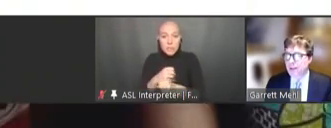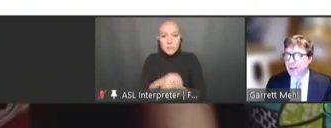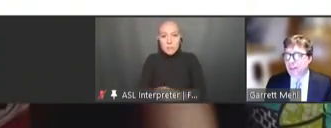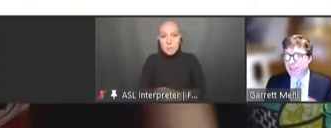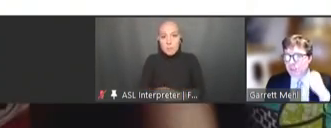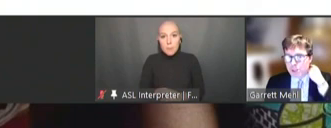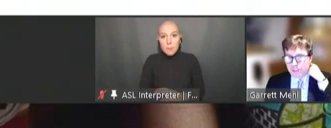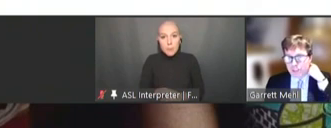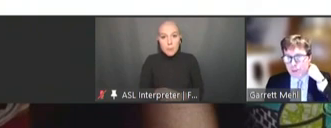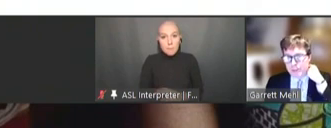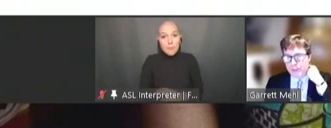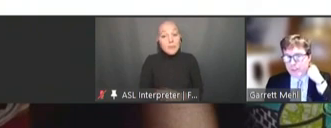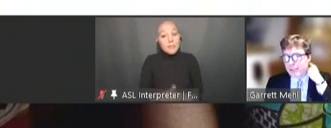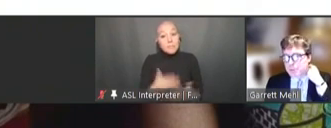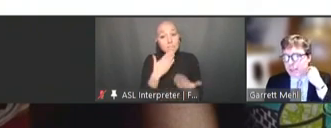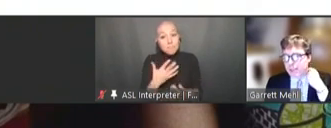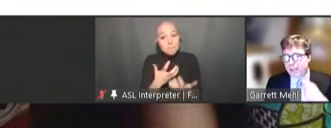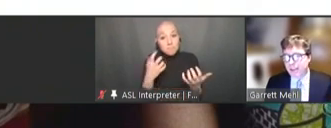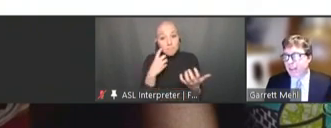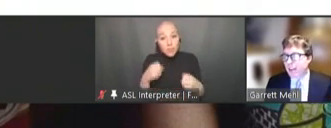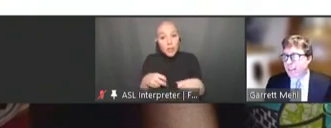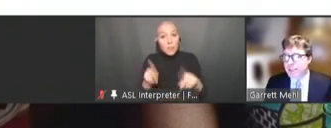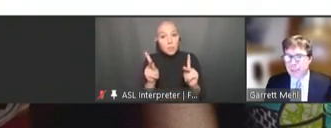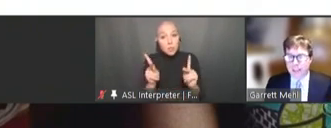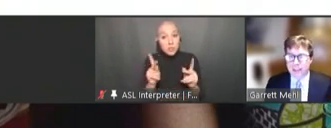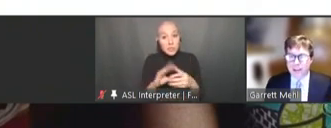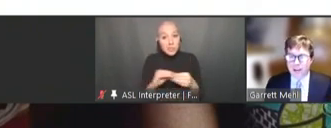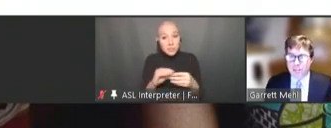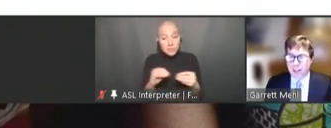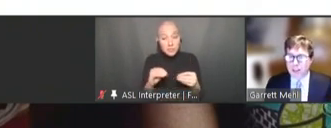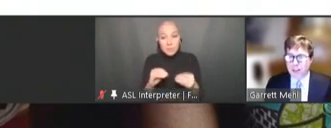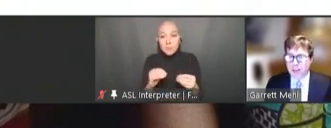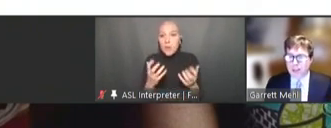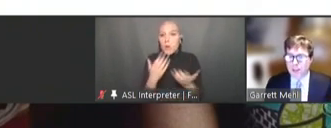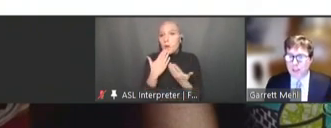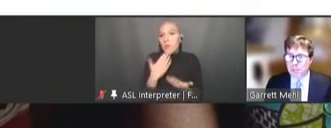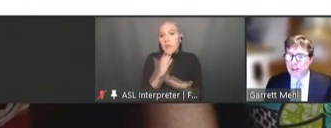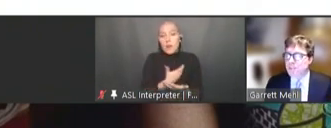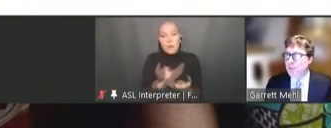Thanks so much for the opportunity to speak. I'd like to thank our many collaborators including